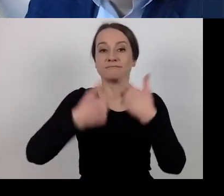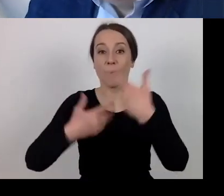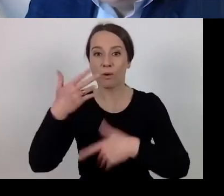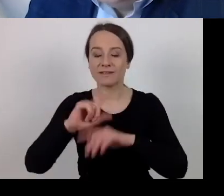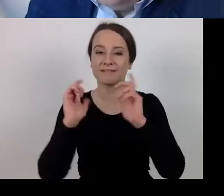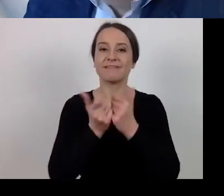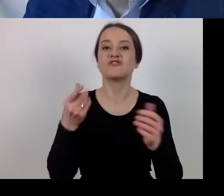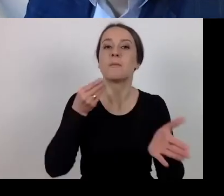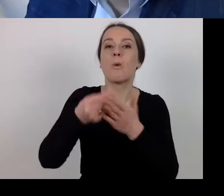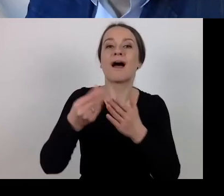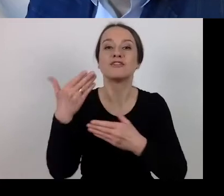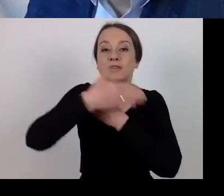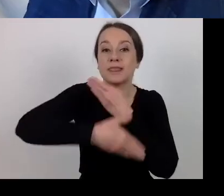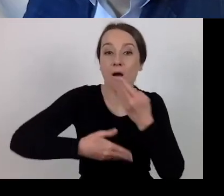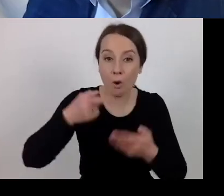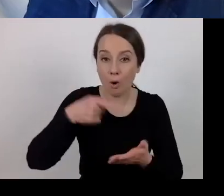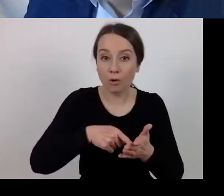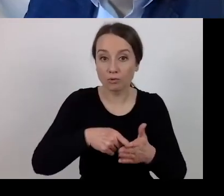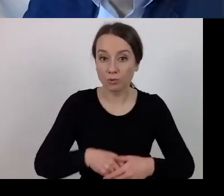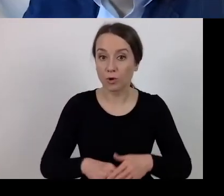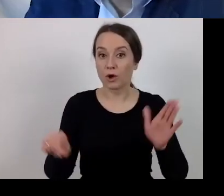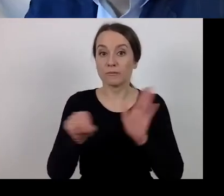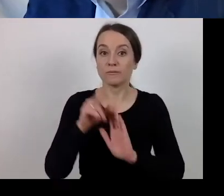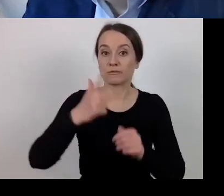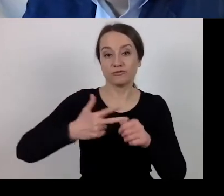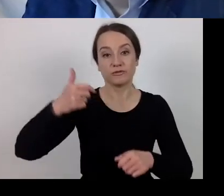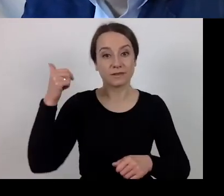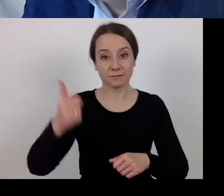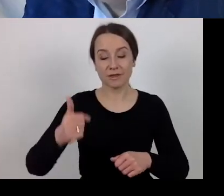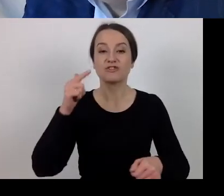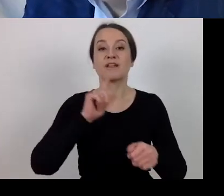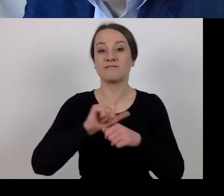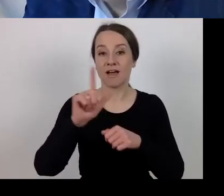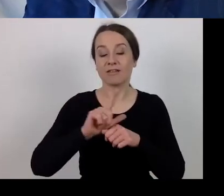should be settled by 31 December 2023.